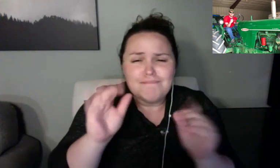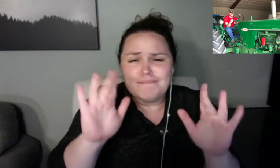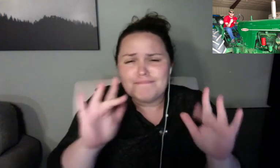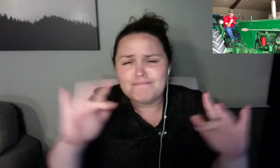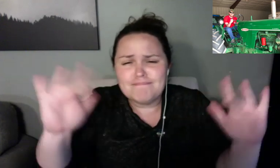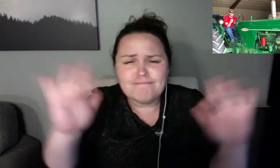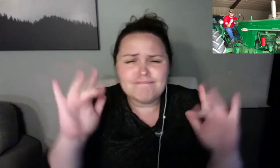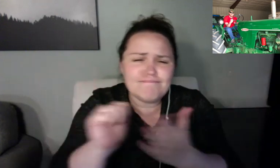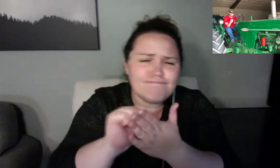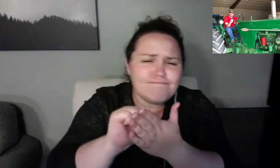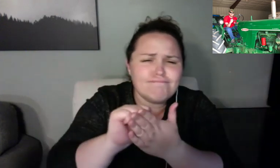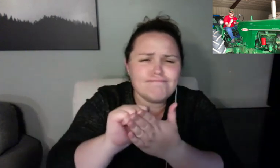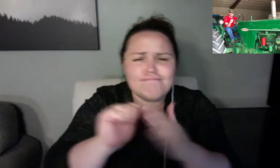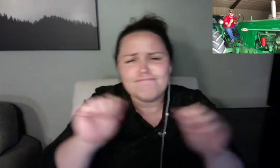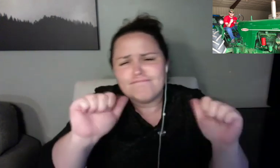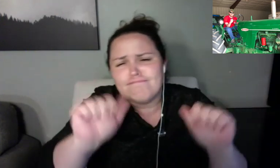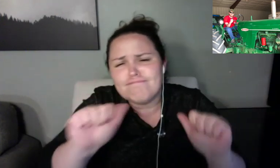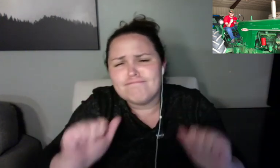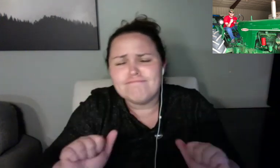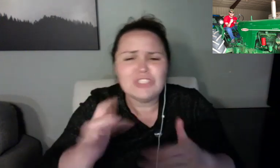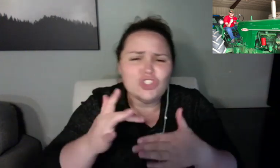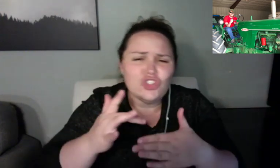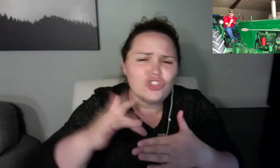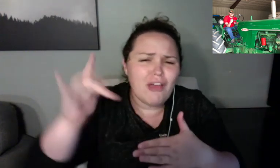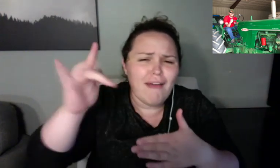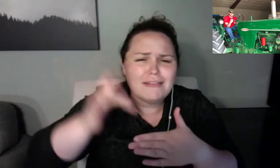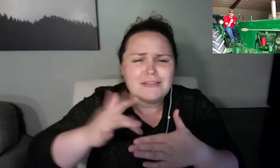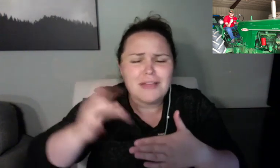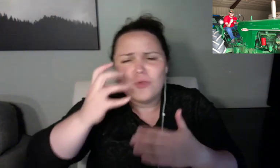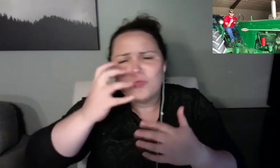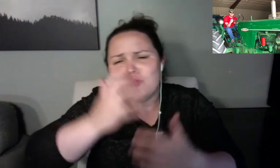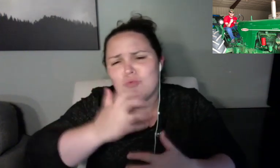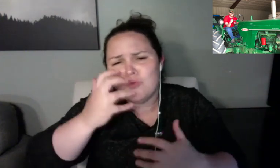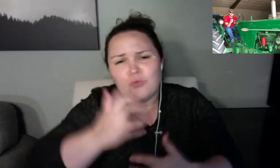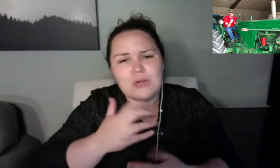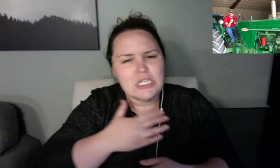Bluffs. >> RJ: Oh, okay. Right across from Omaha? >> Tyler: Yes.